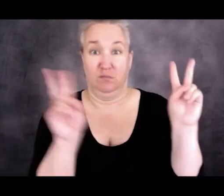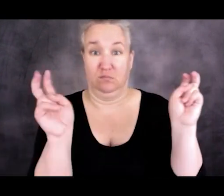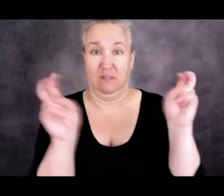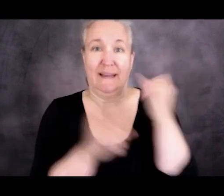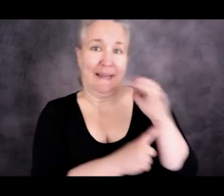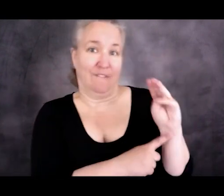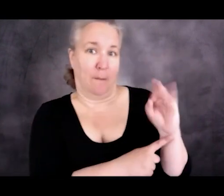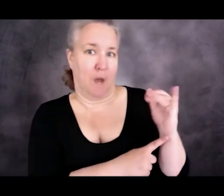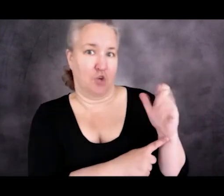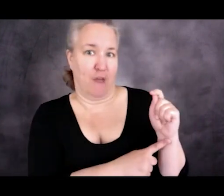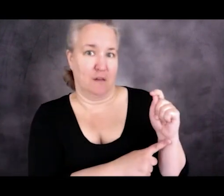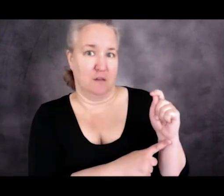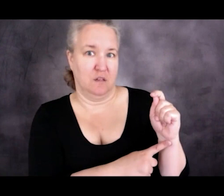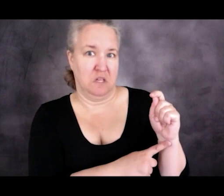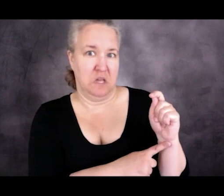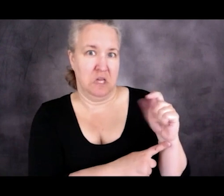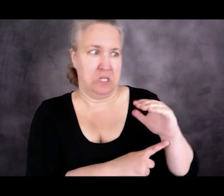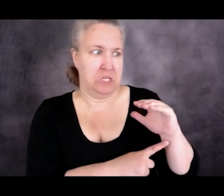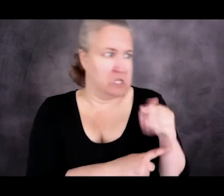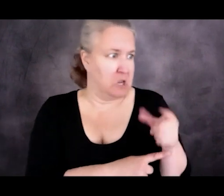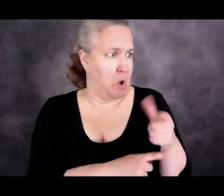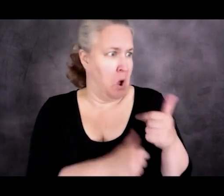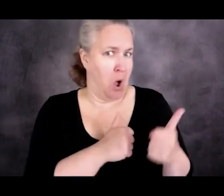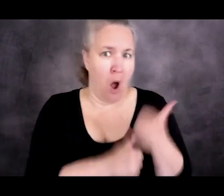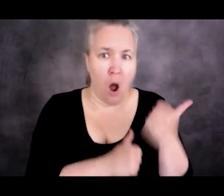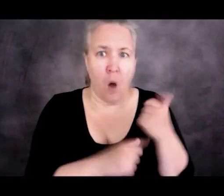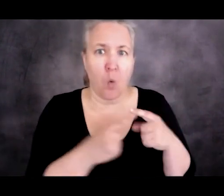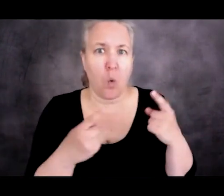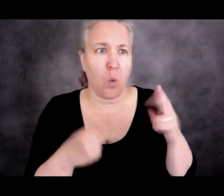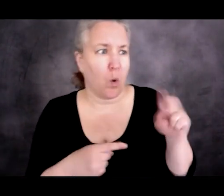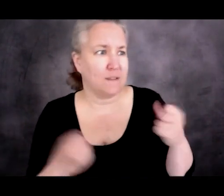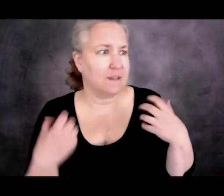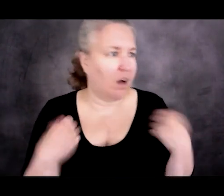a danger to the health of the United States, then they could be kept out of the country.